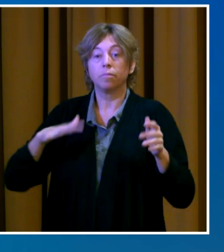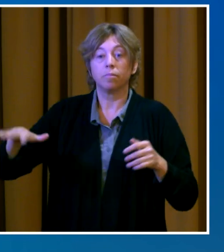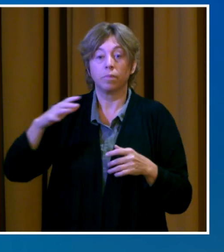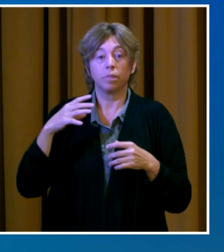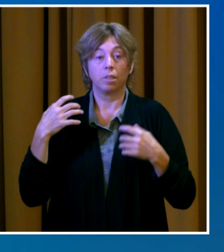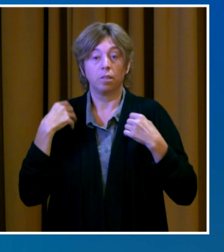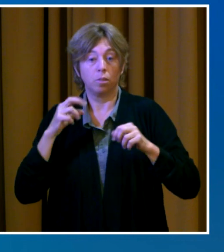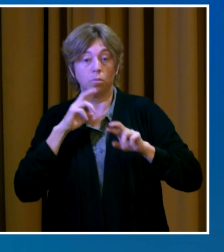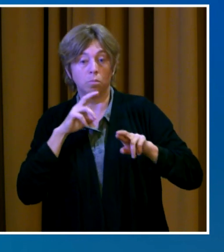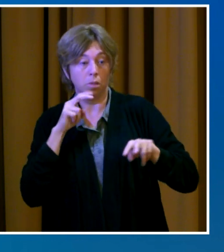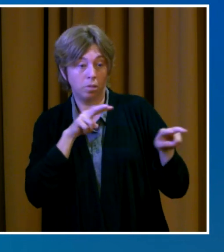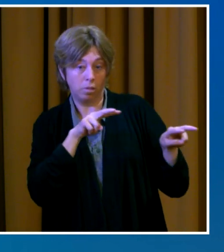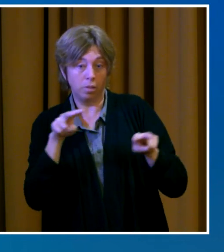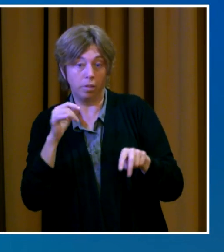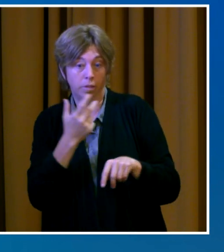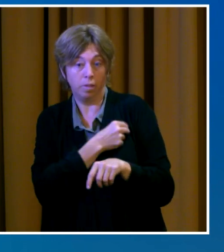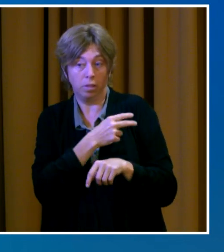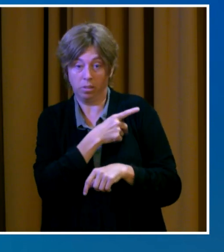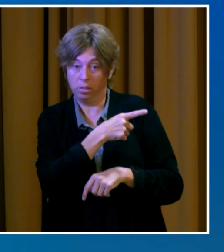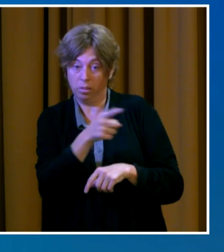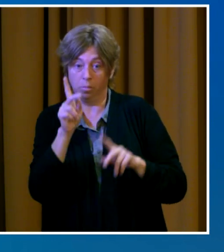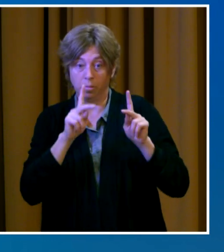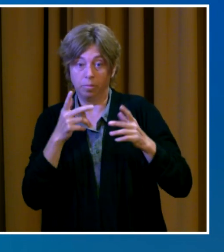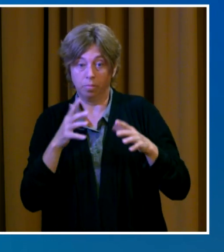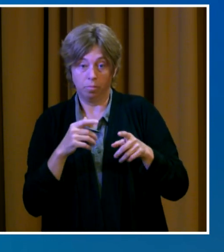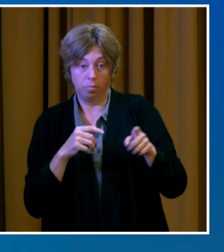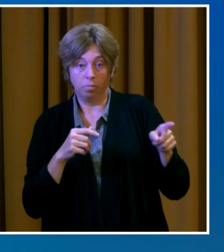of Southwest Washington residents hospitalized for